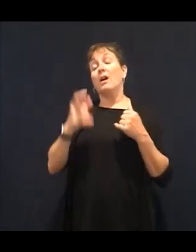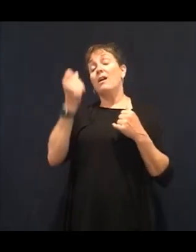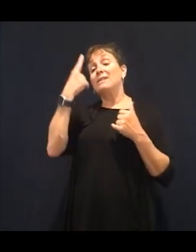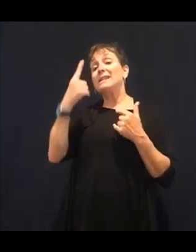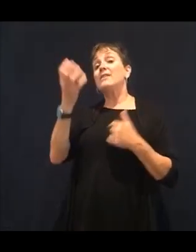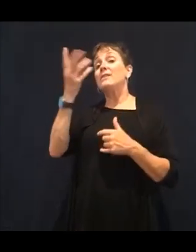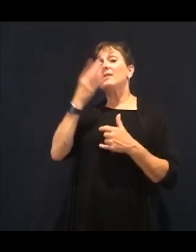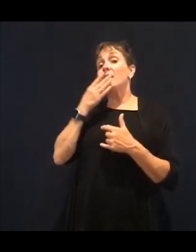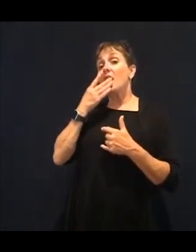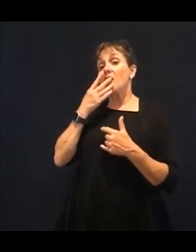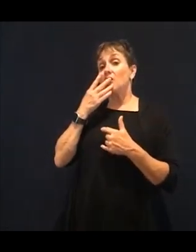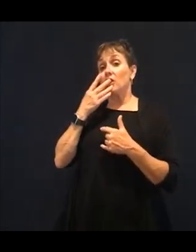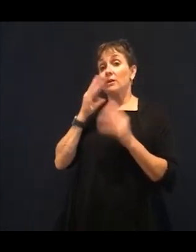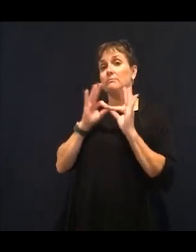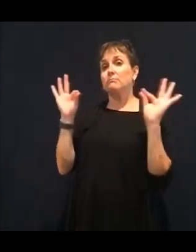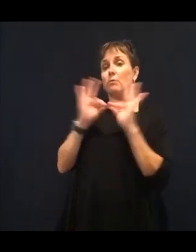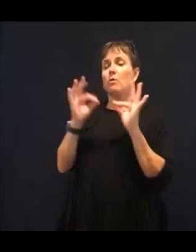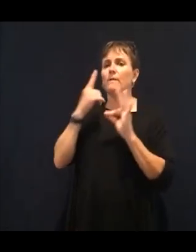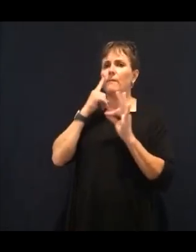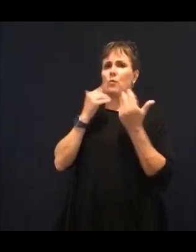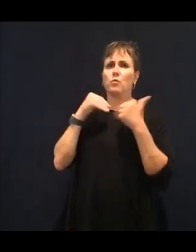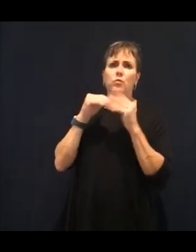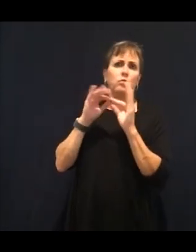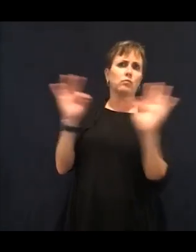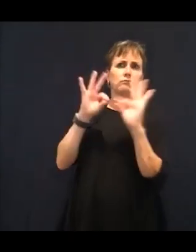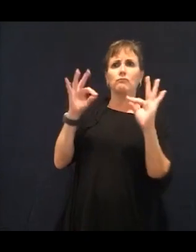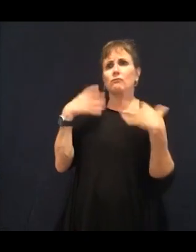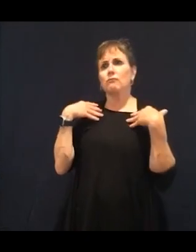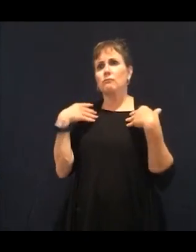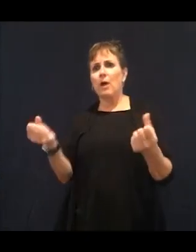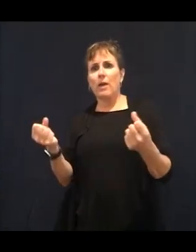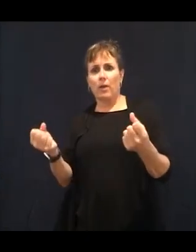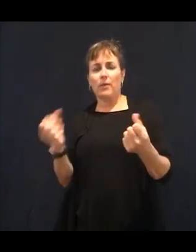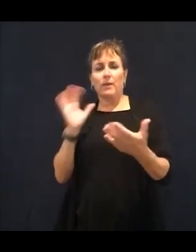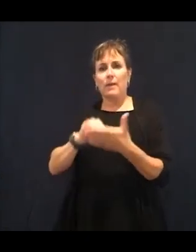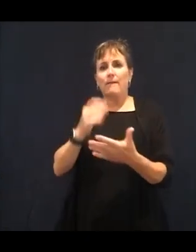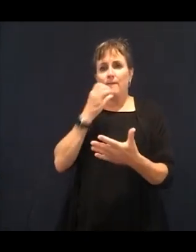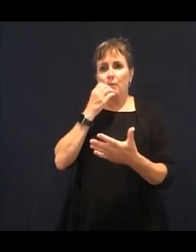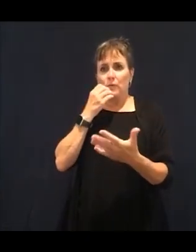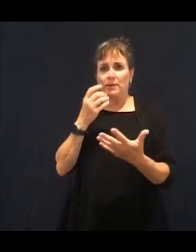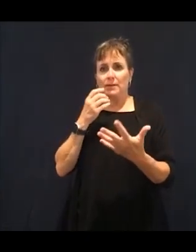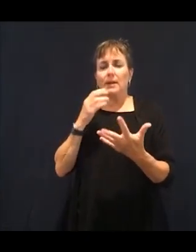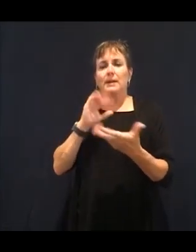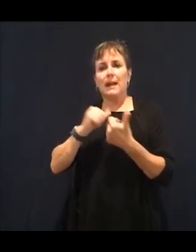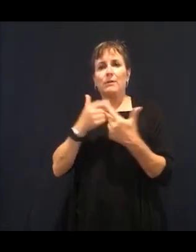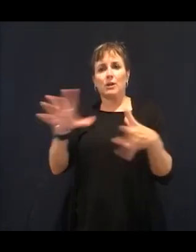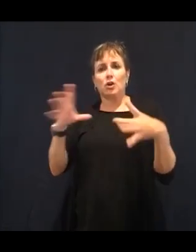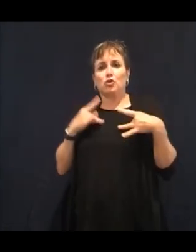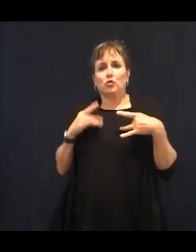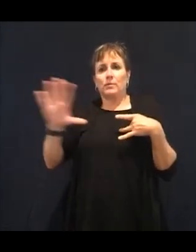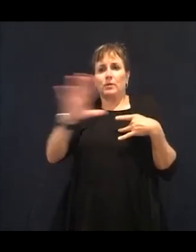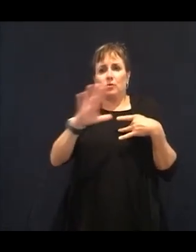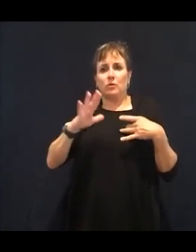And we need all of them. We need to eat an array of colors.